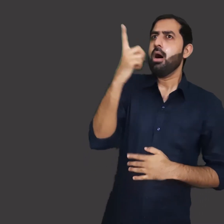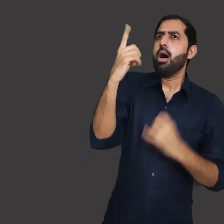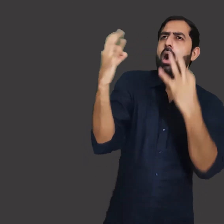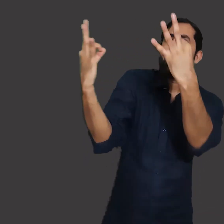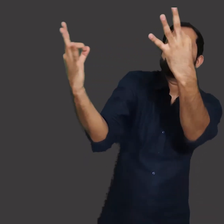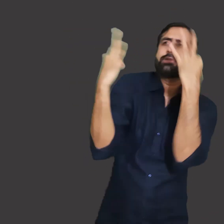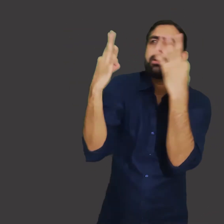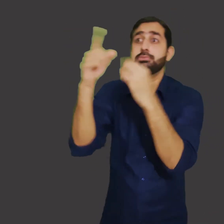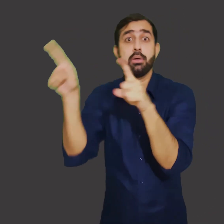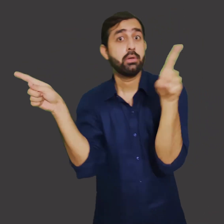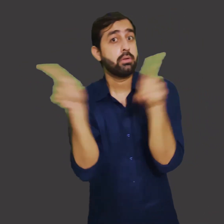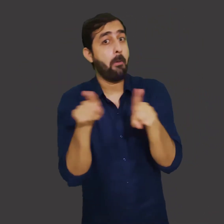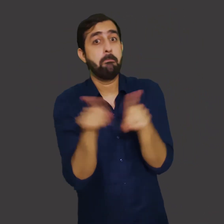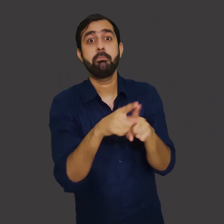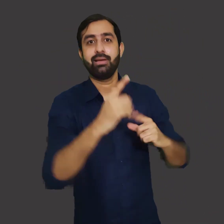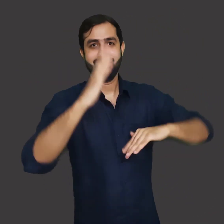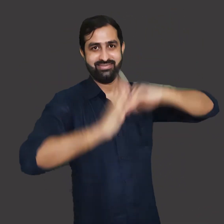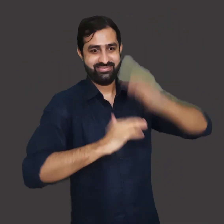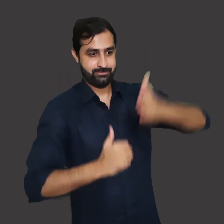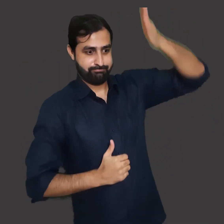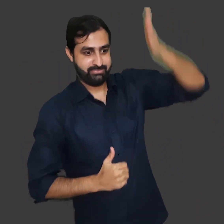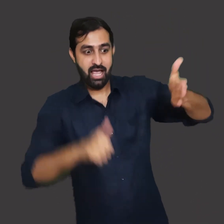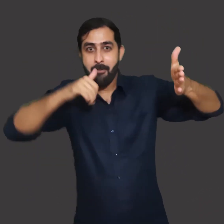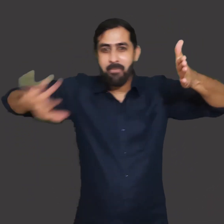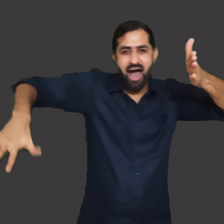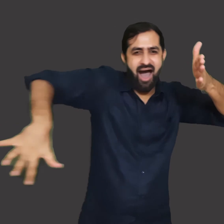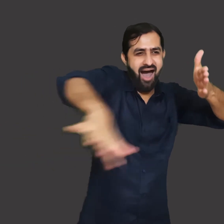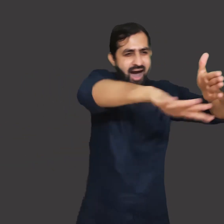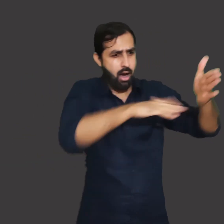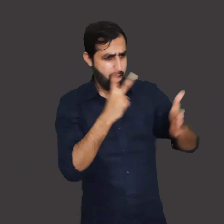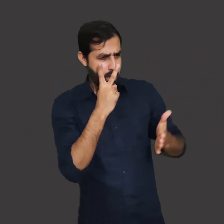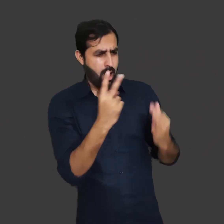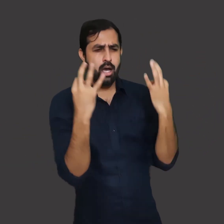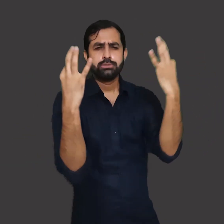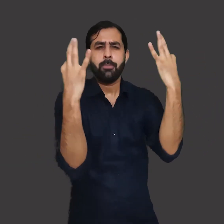This statement was made by our first prime minister, Pandit Jawaharlal Nehru